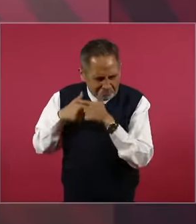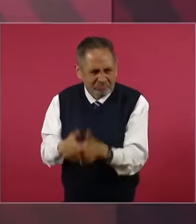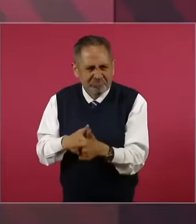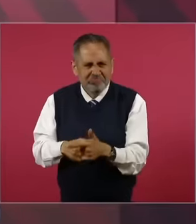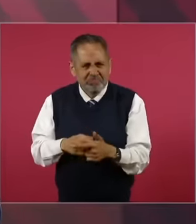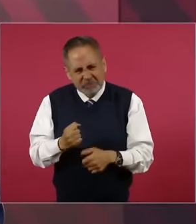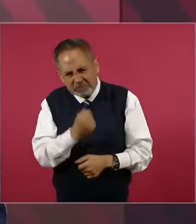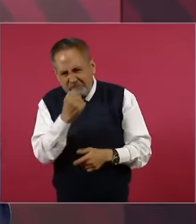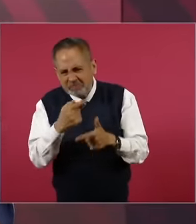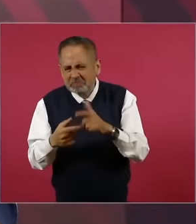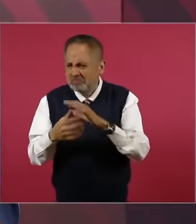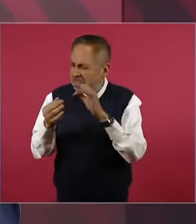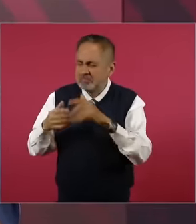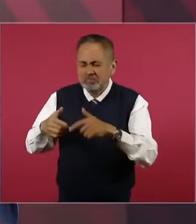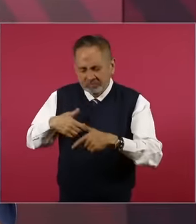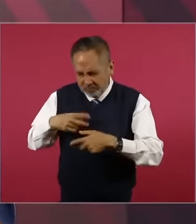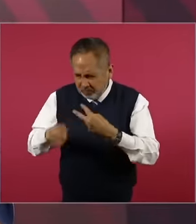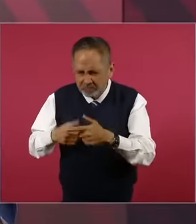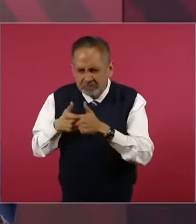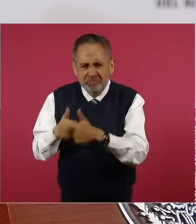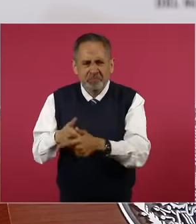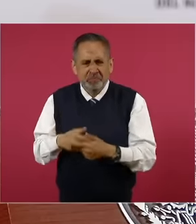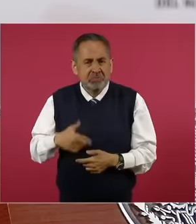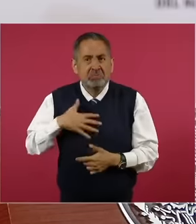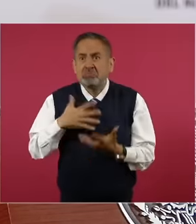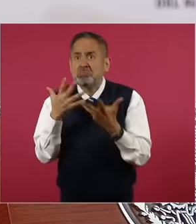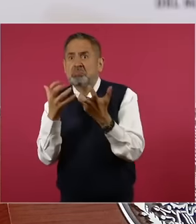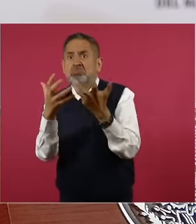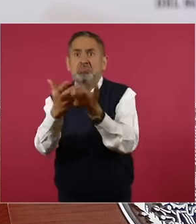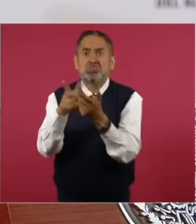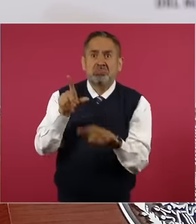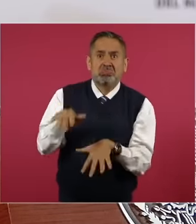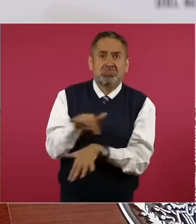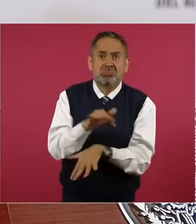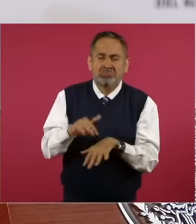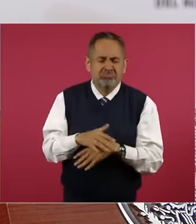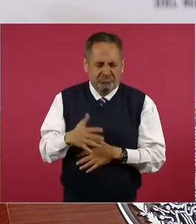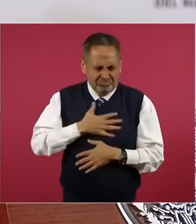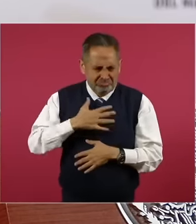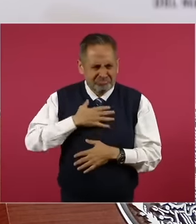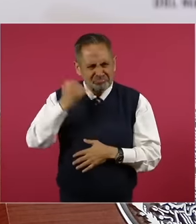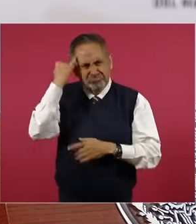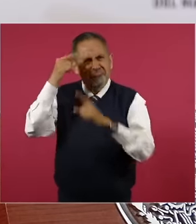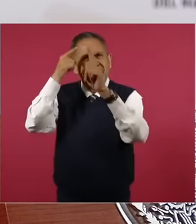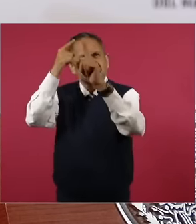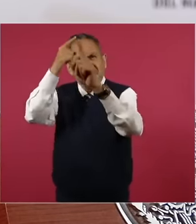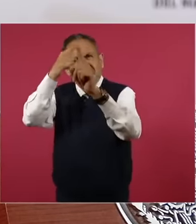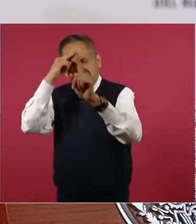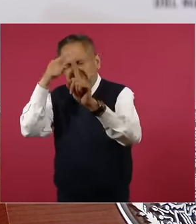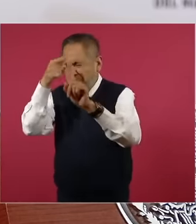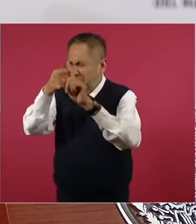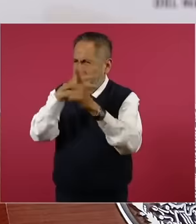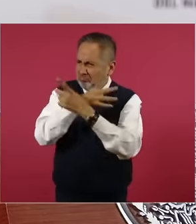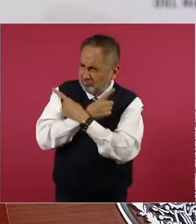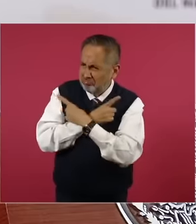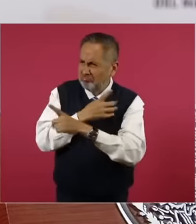demonstrate that I am not a vulgar ambitious that I fight for ideals and I fight for principles,